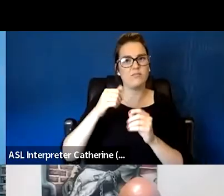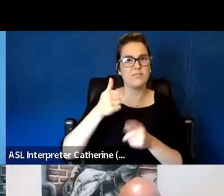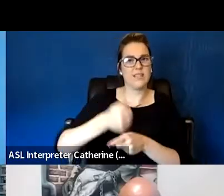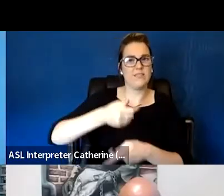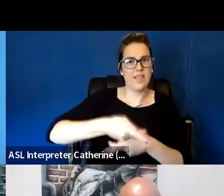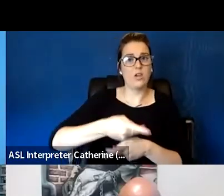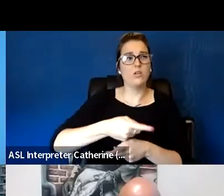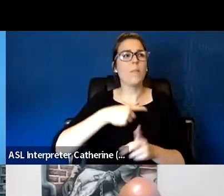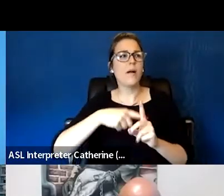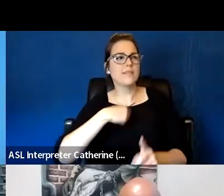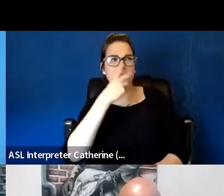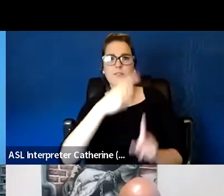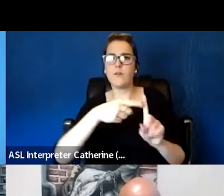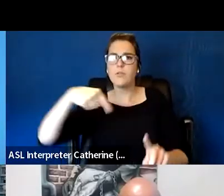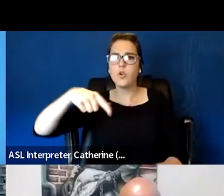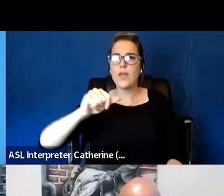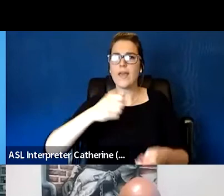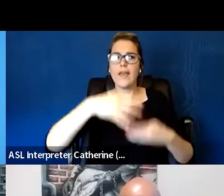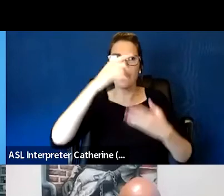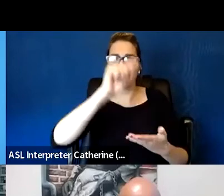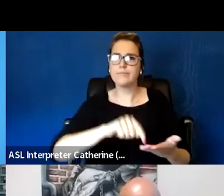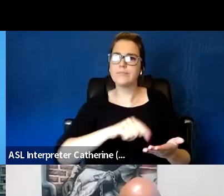some calls to address, I think the more fundamental